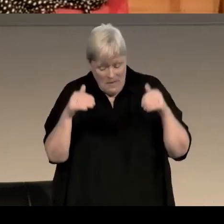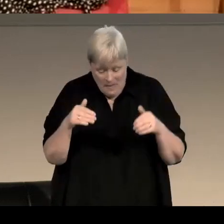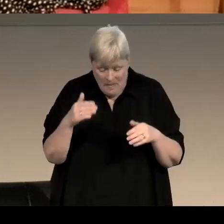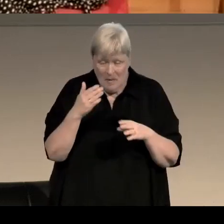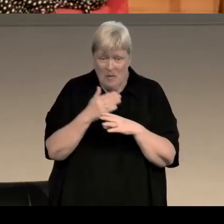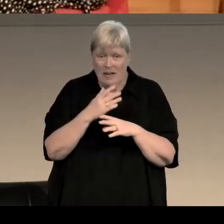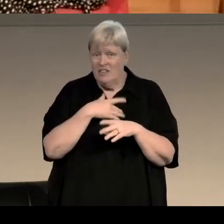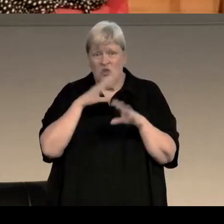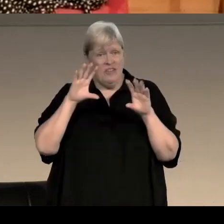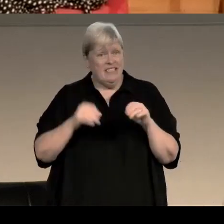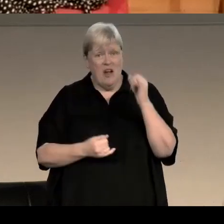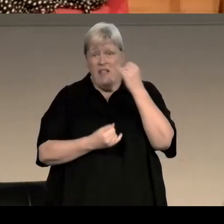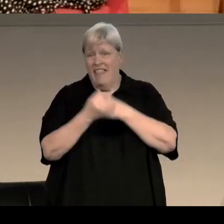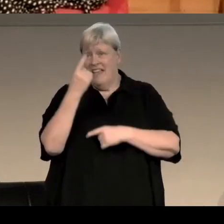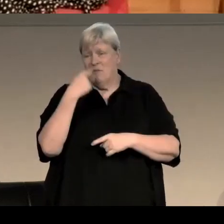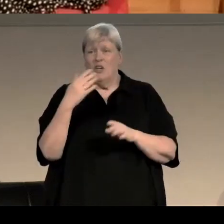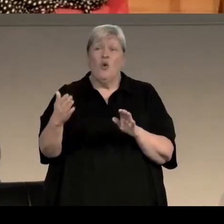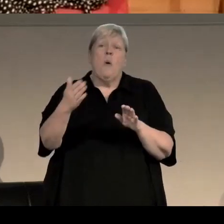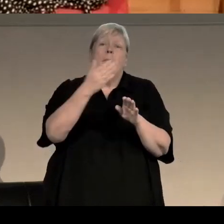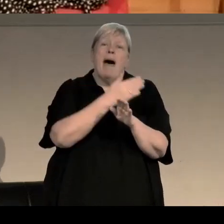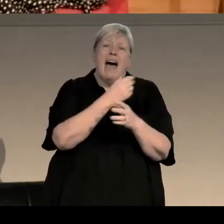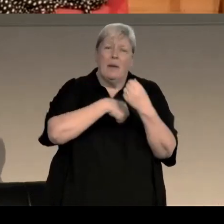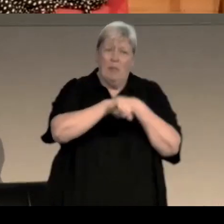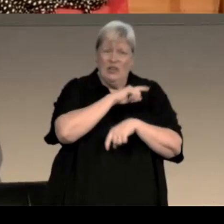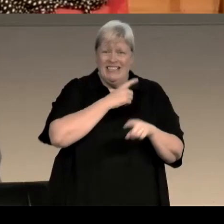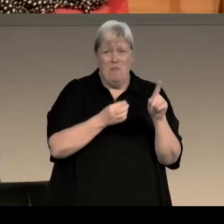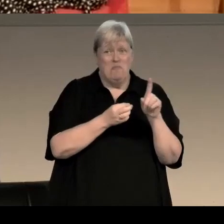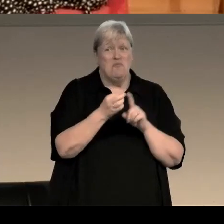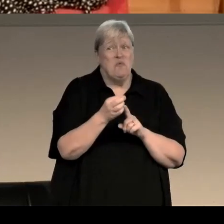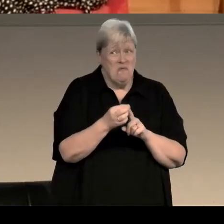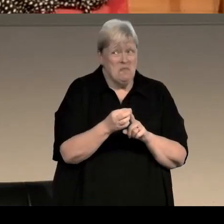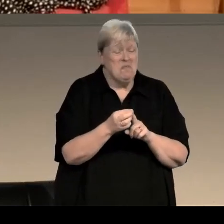don't start with the last one, go back a bit further, because I get better, you know.